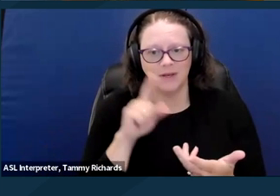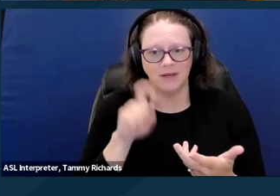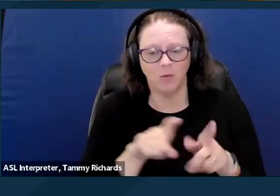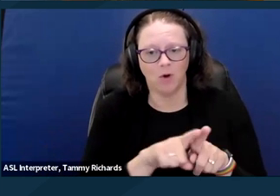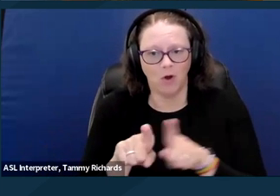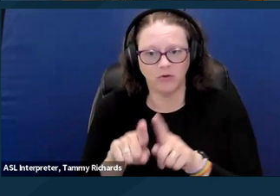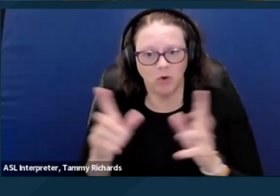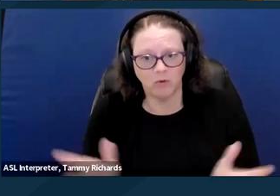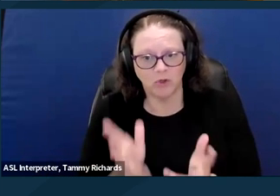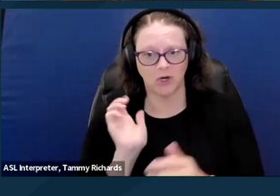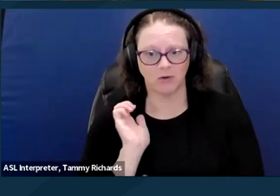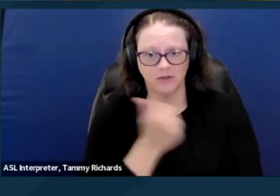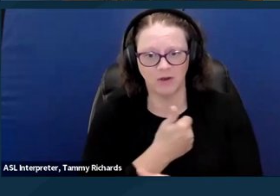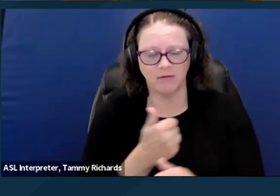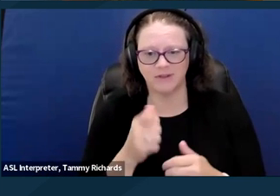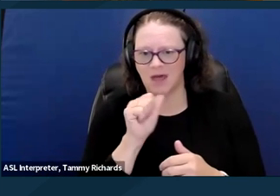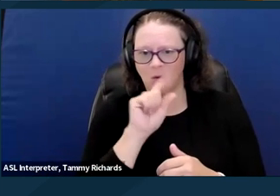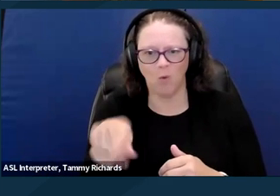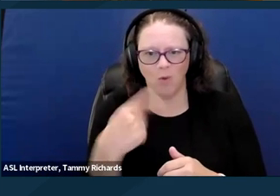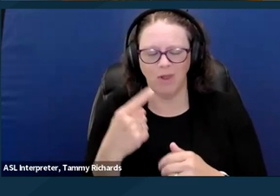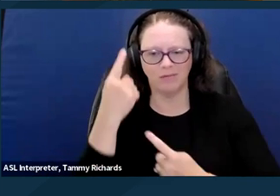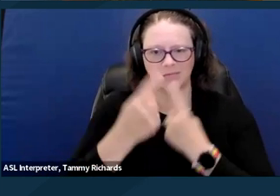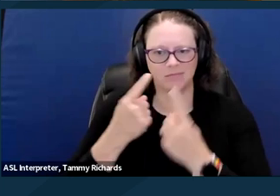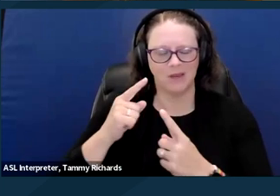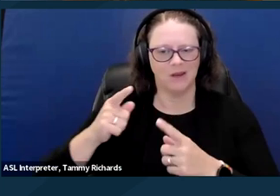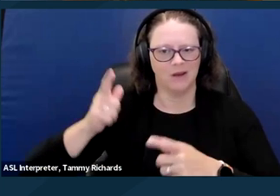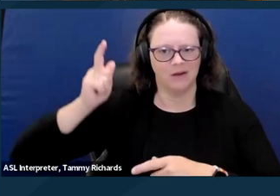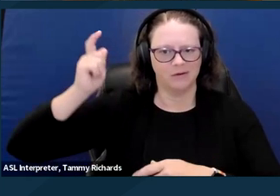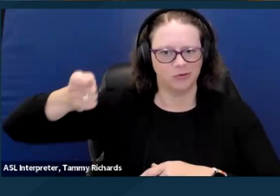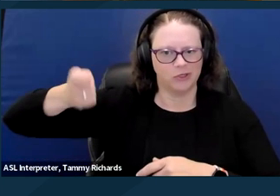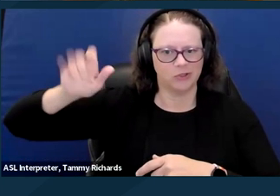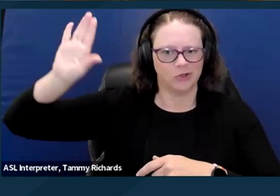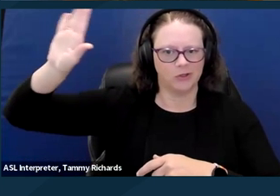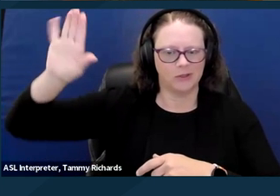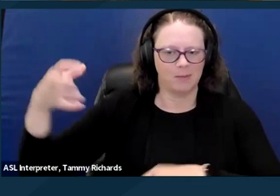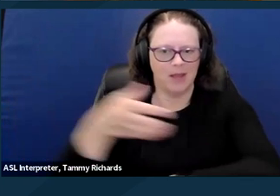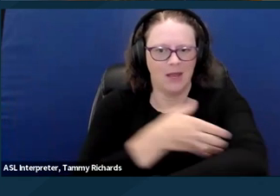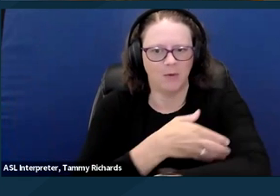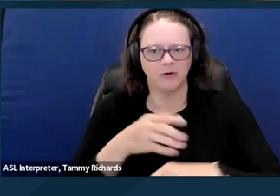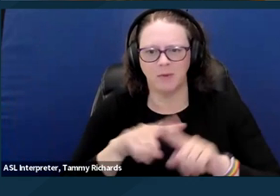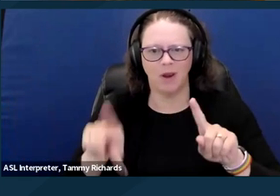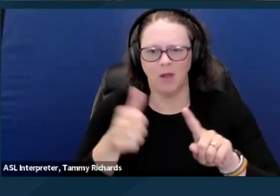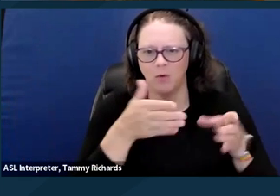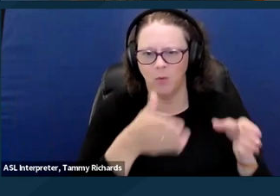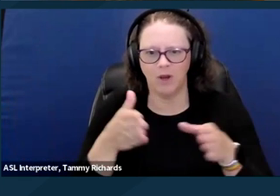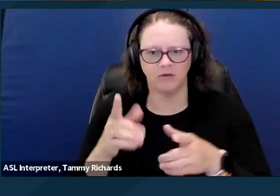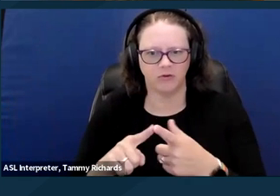to look beyond judicial powers in our discussions about decriminalizing homelessness and disabilities. Next slide, please.